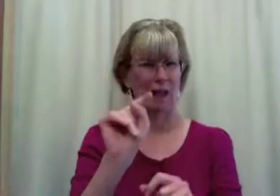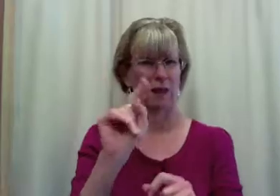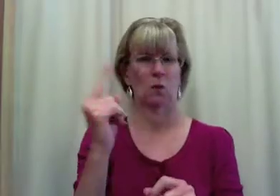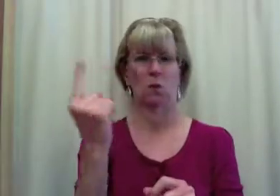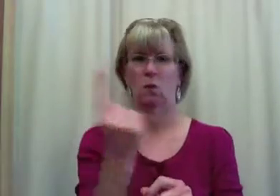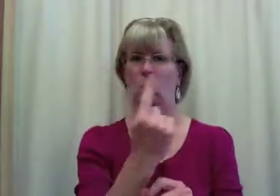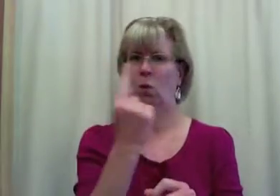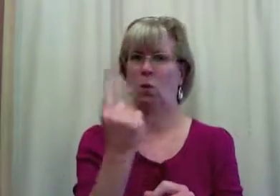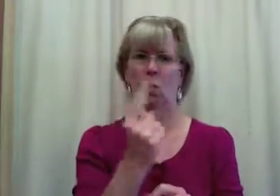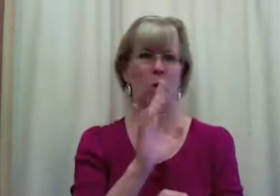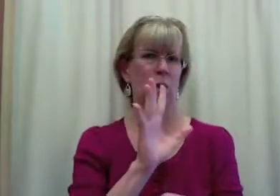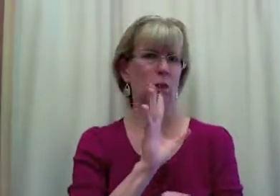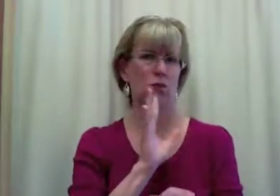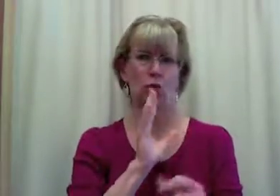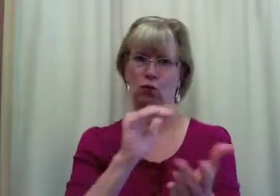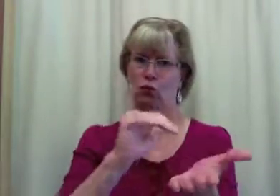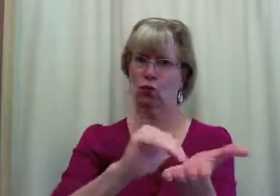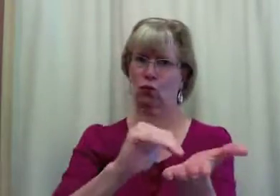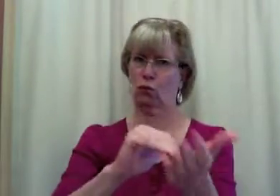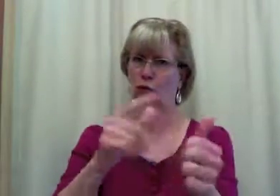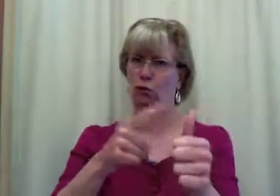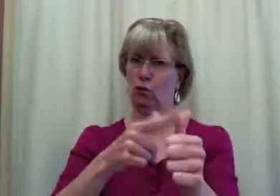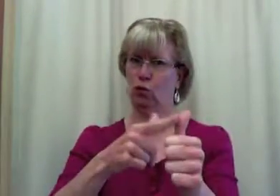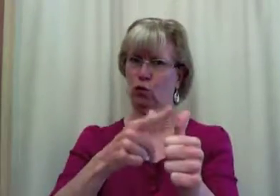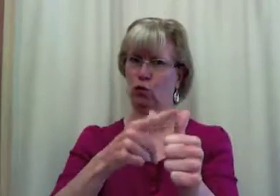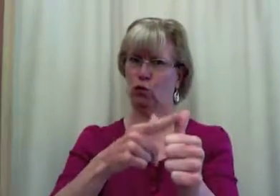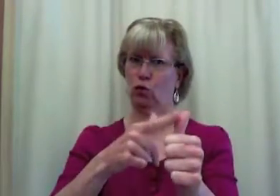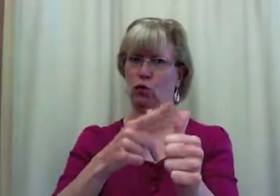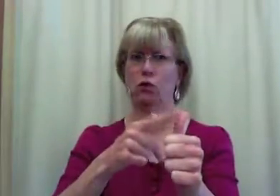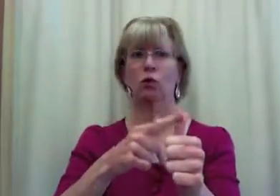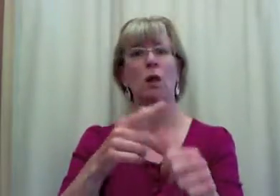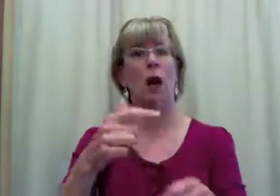you always talk to your doctor first.